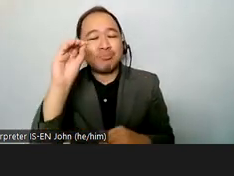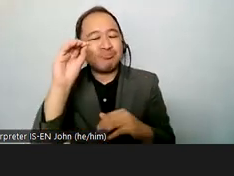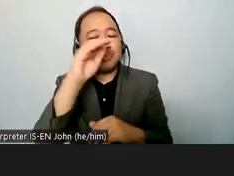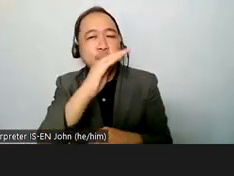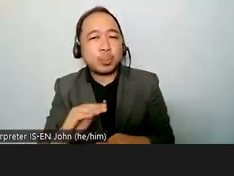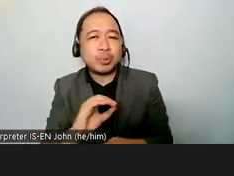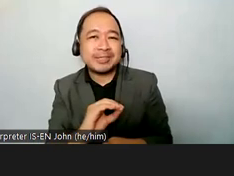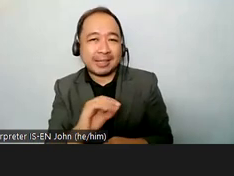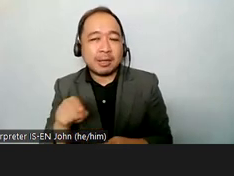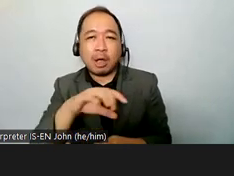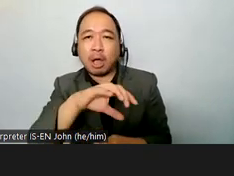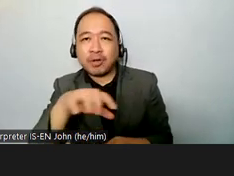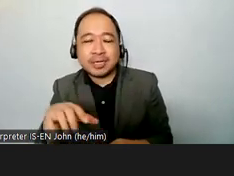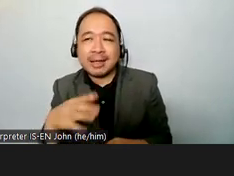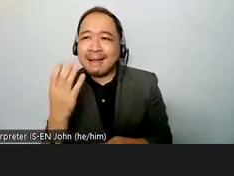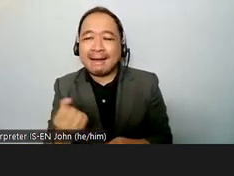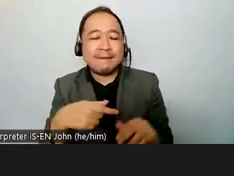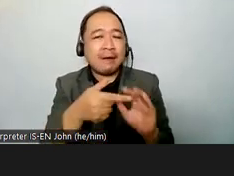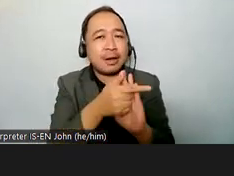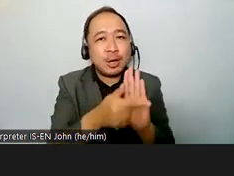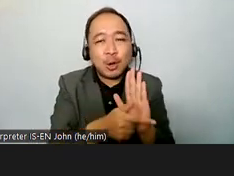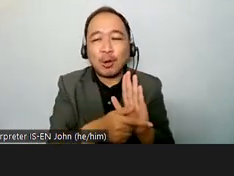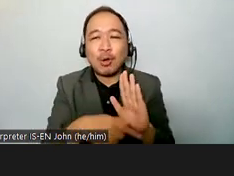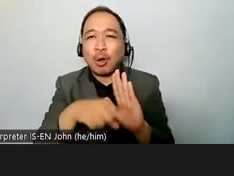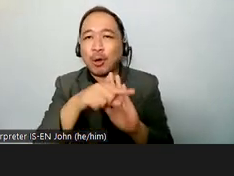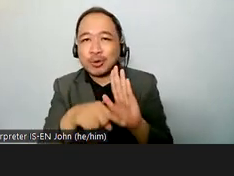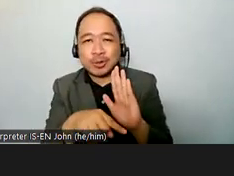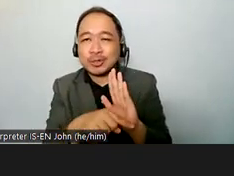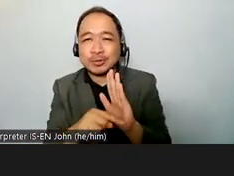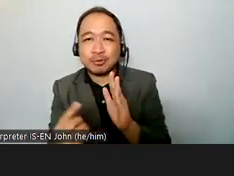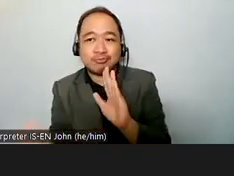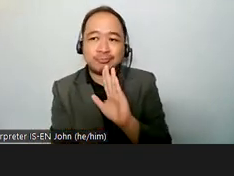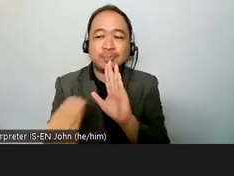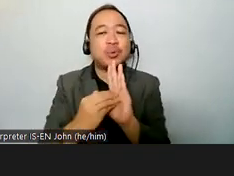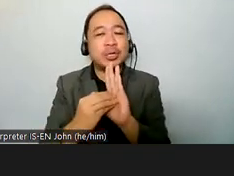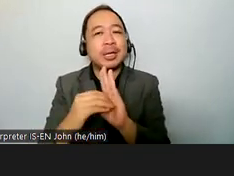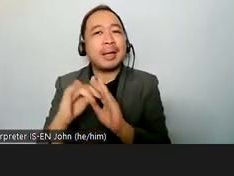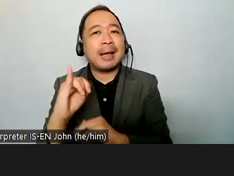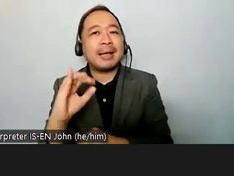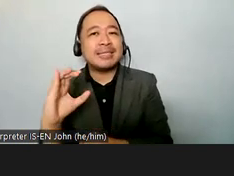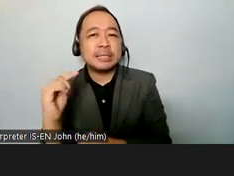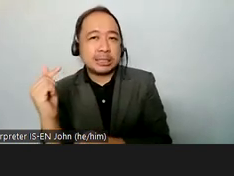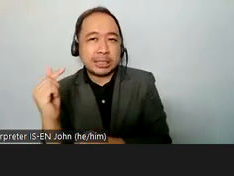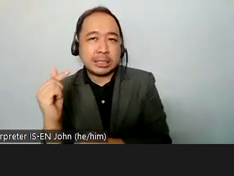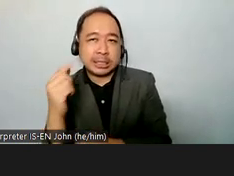or law or regulation covering inclusive technology in education so about half of countries but even